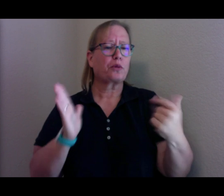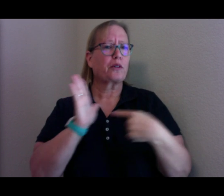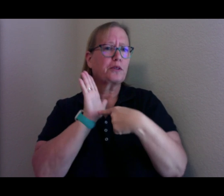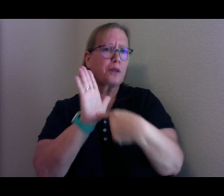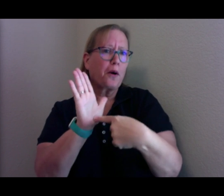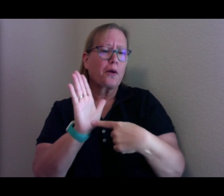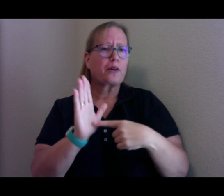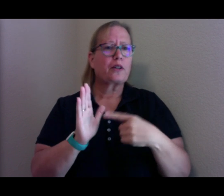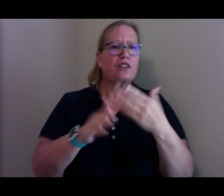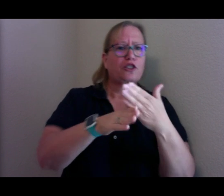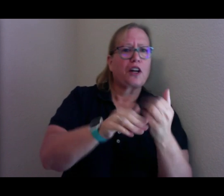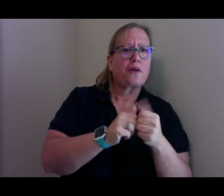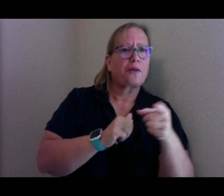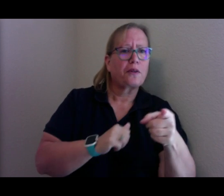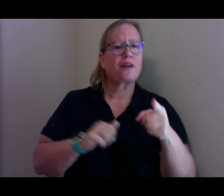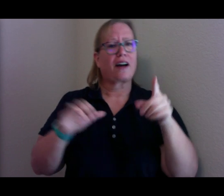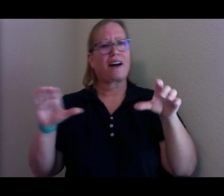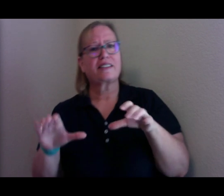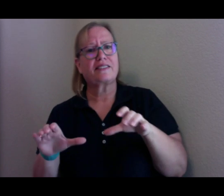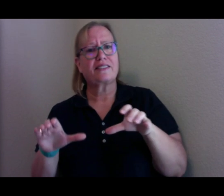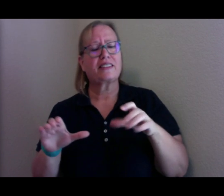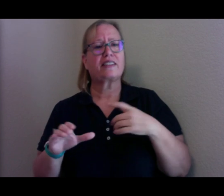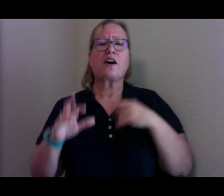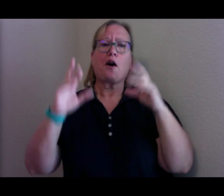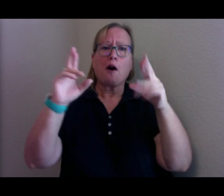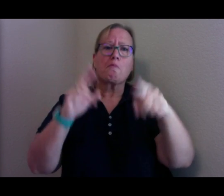So we hope you'll enjoy yourself no matter where you are.